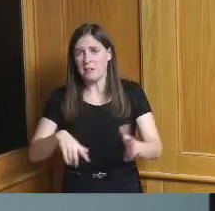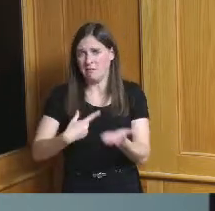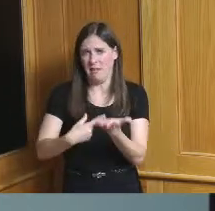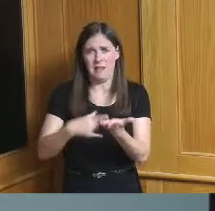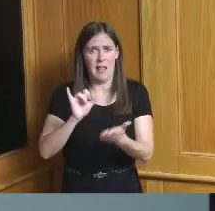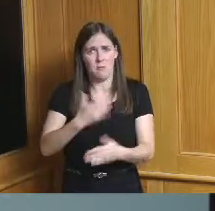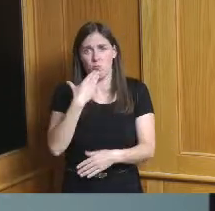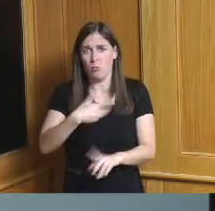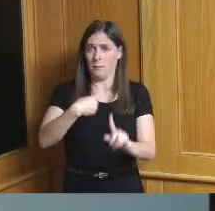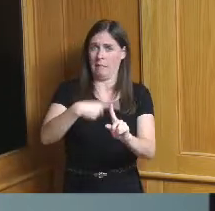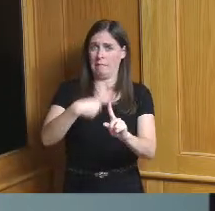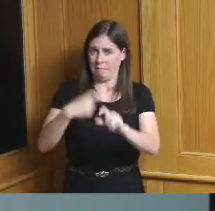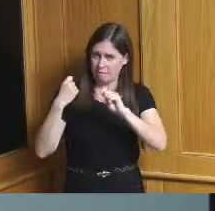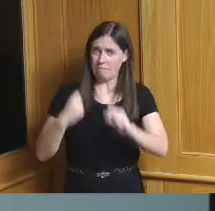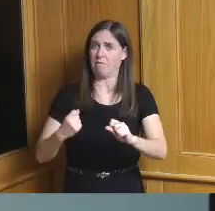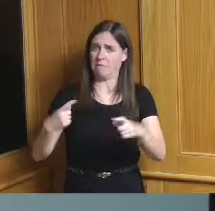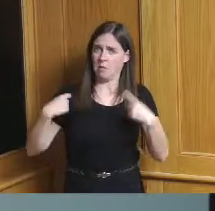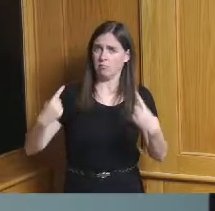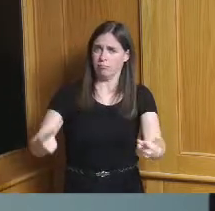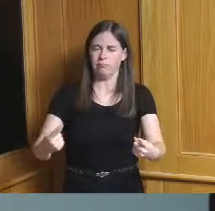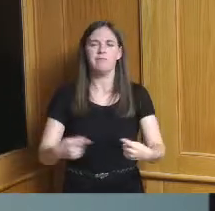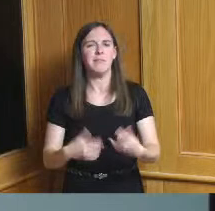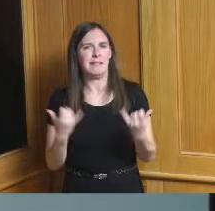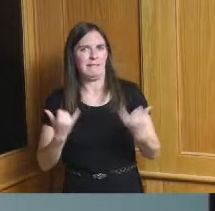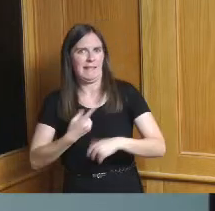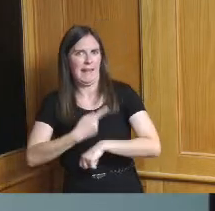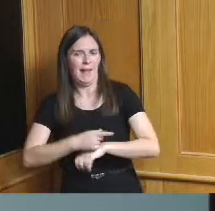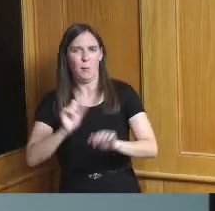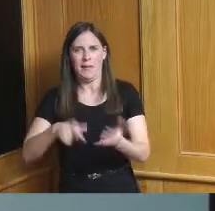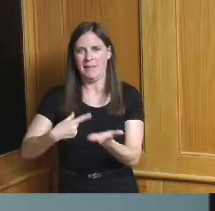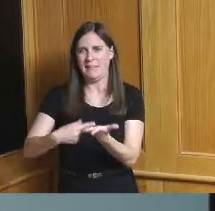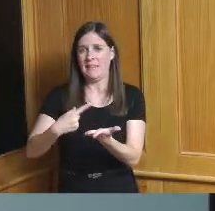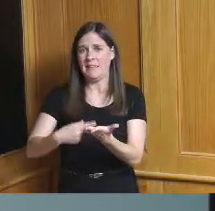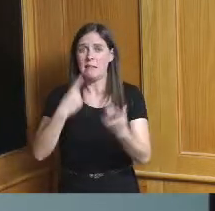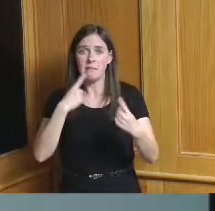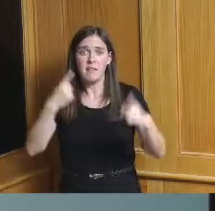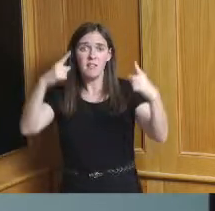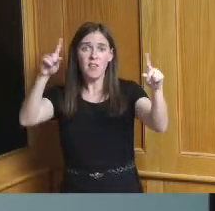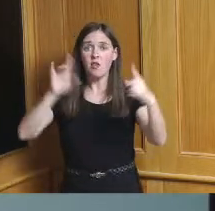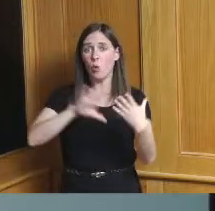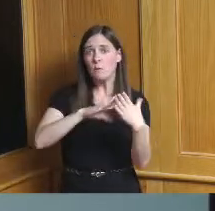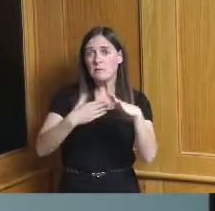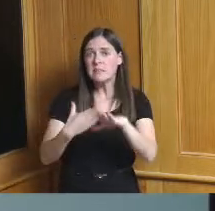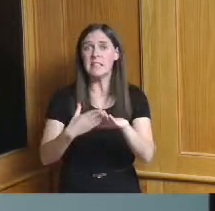long time today we can talk about successful urban core revitalization and I think in lots of